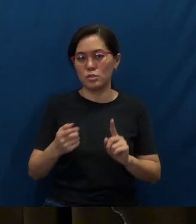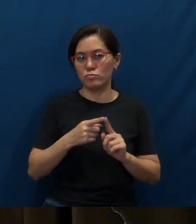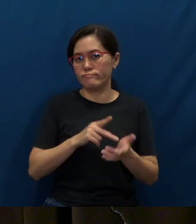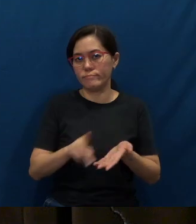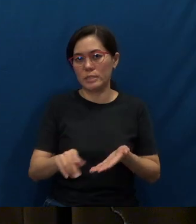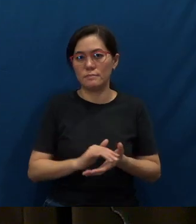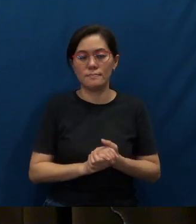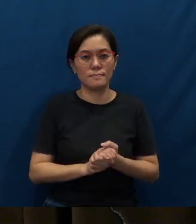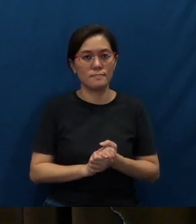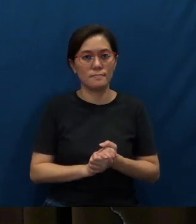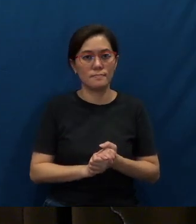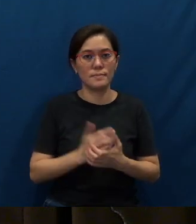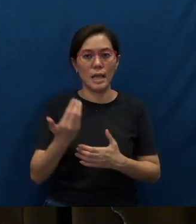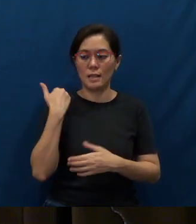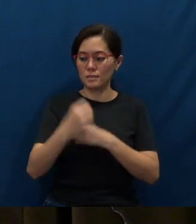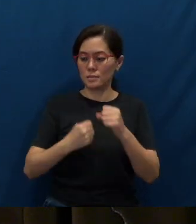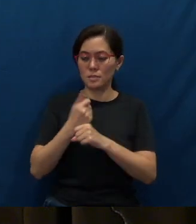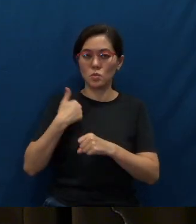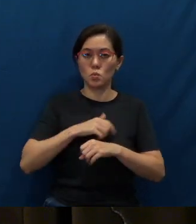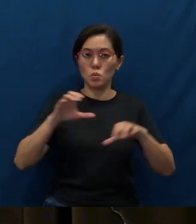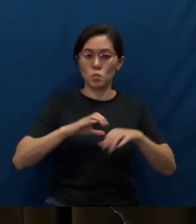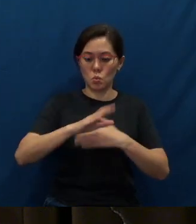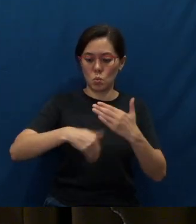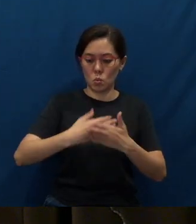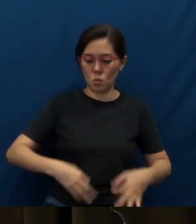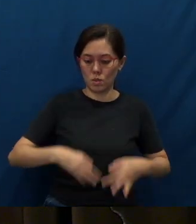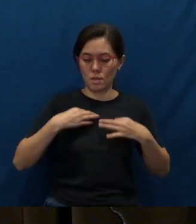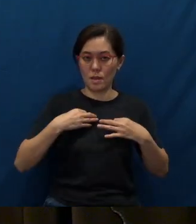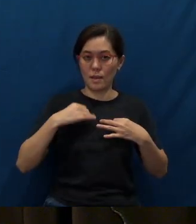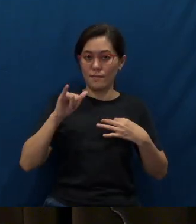You know, last year we did our Whole Life Inventory (survey).